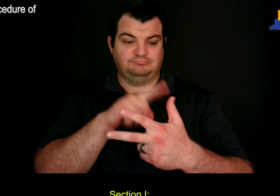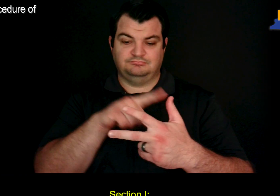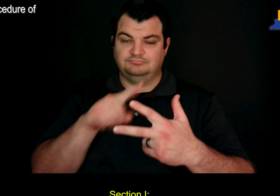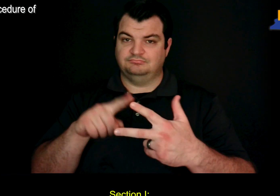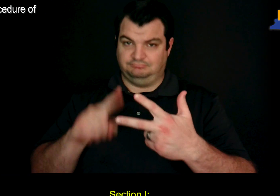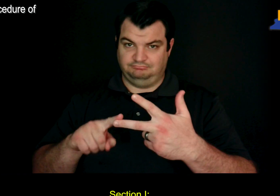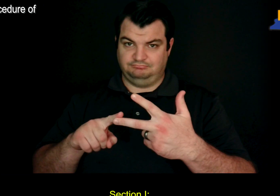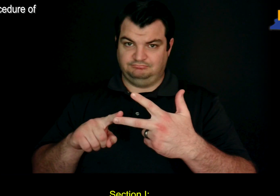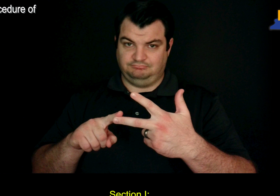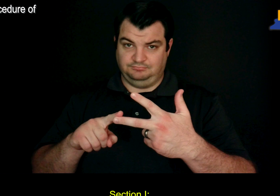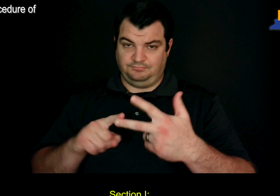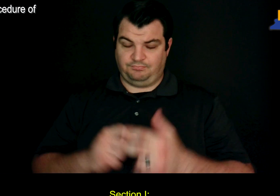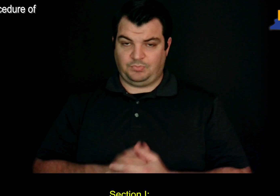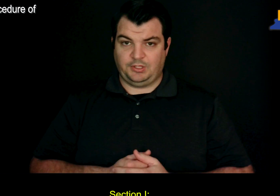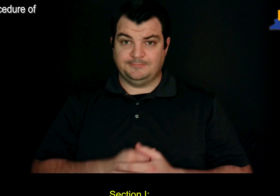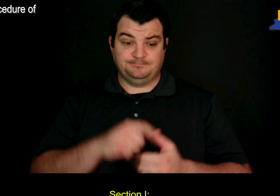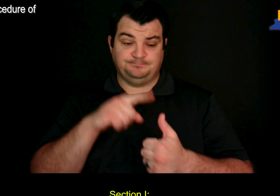Section I: